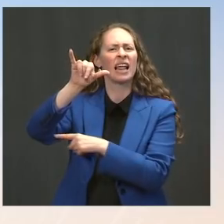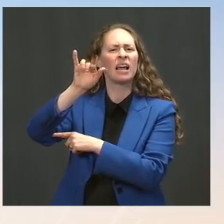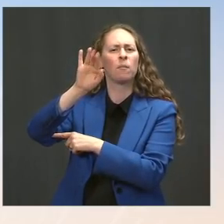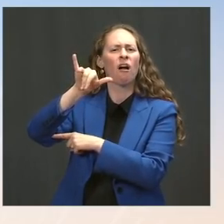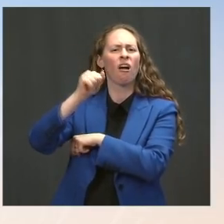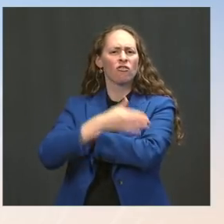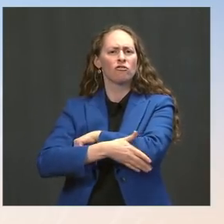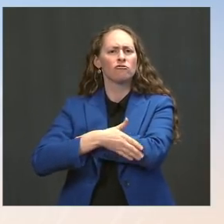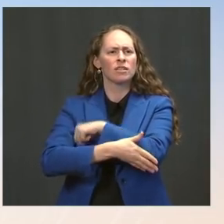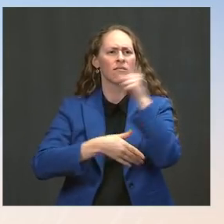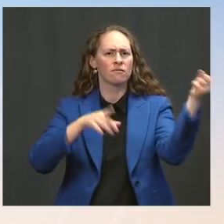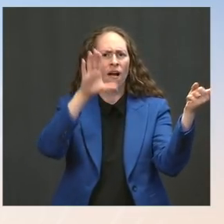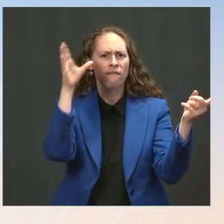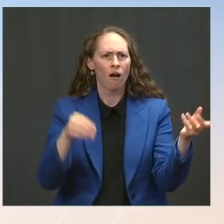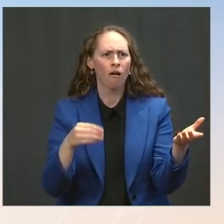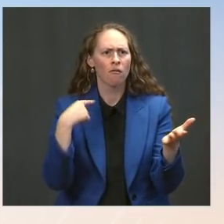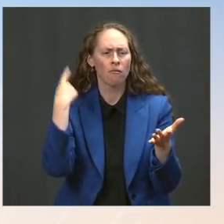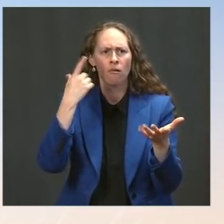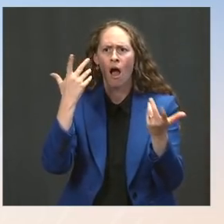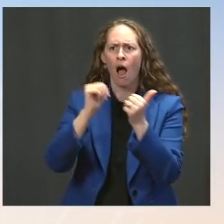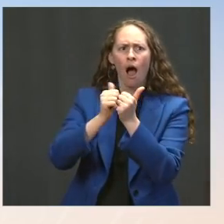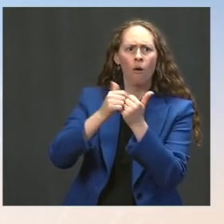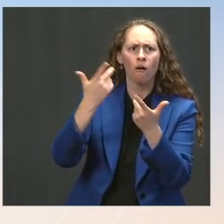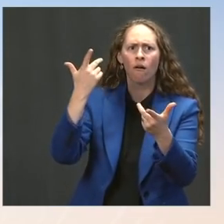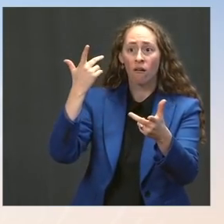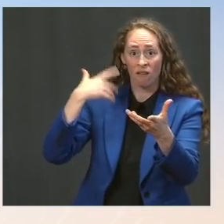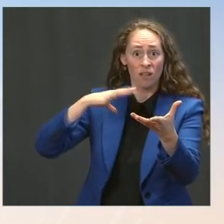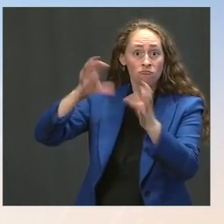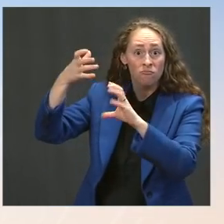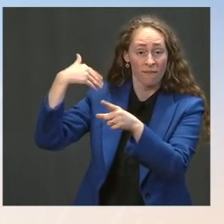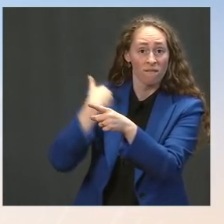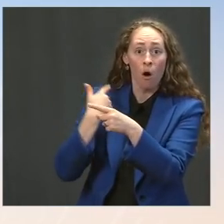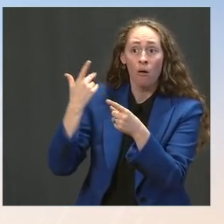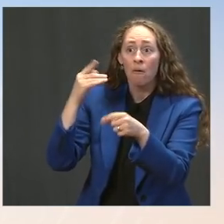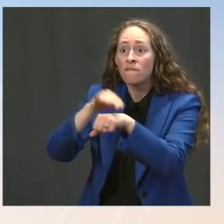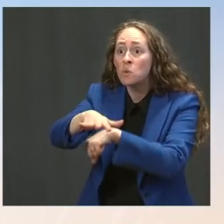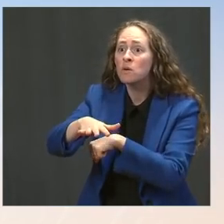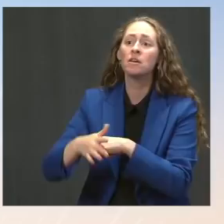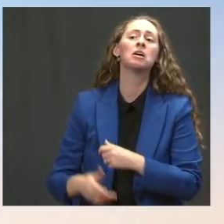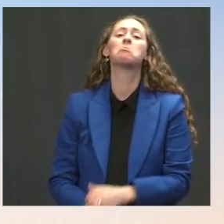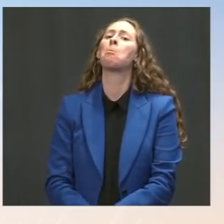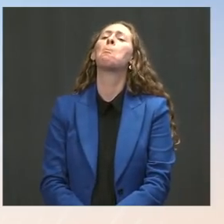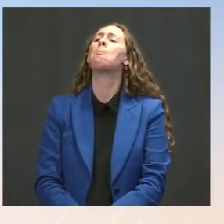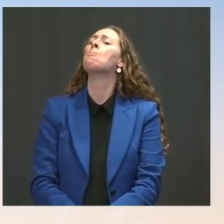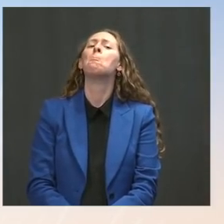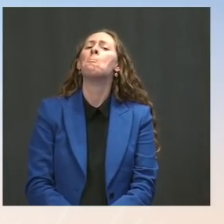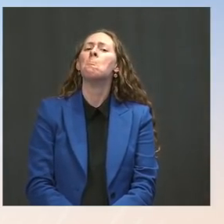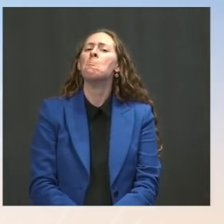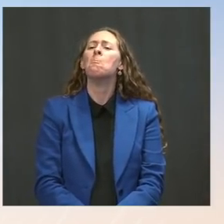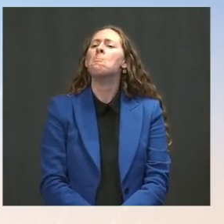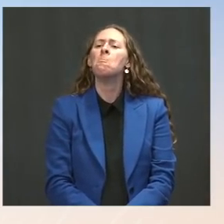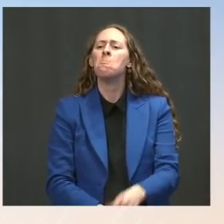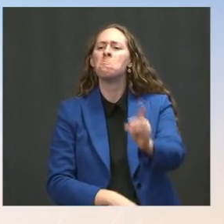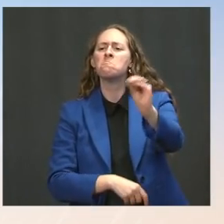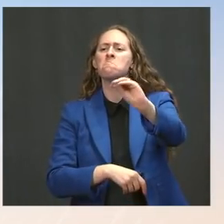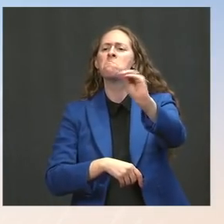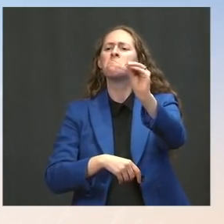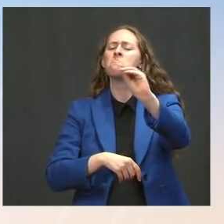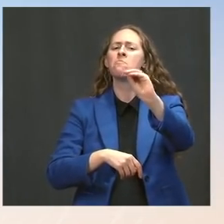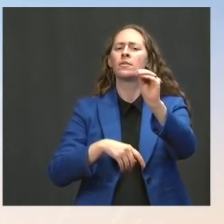Ms. Psaki: I've not been made aware of changes but, again, that would be a decision made by the State Department based on their diplomatic security advice on the ground. But -- so I would send you to them for any --